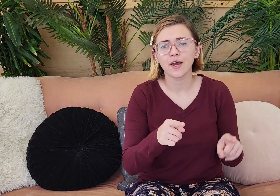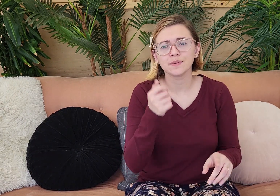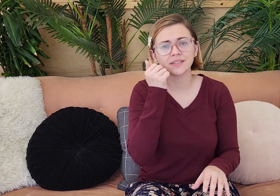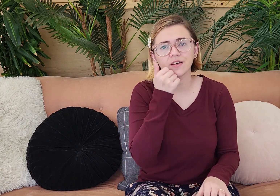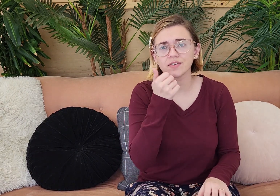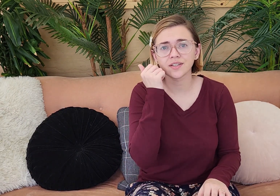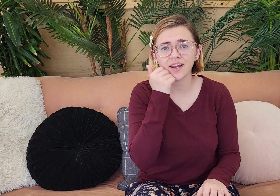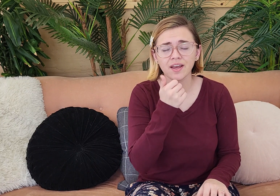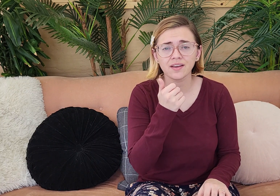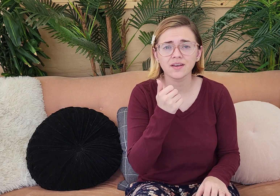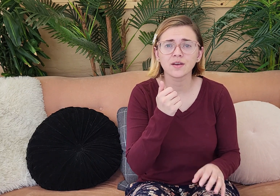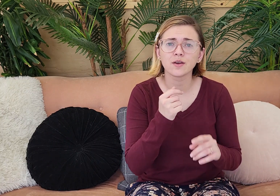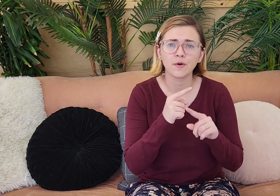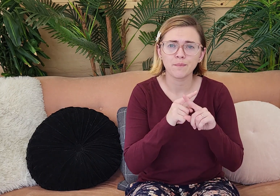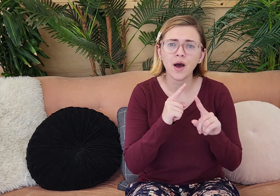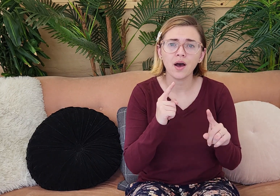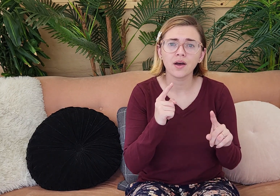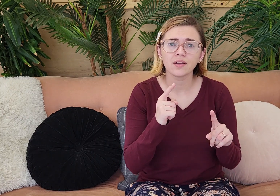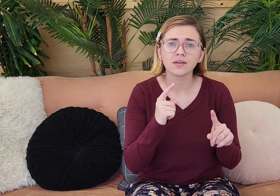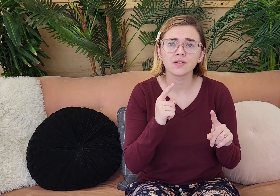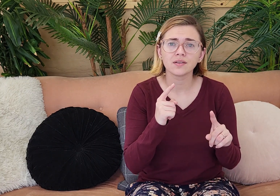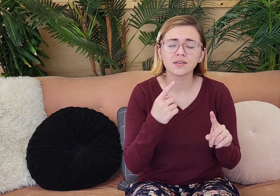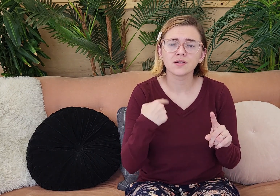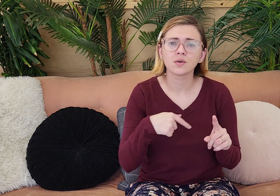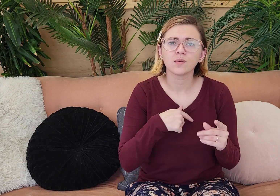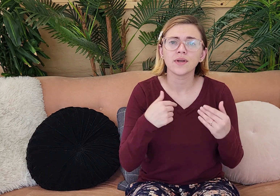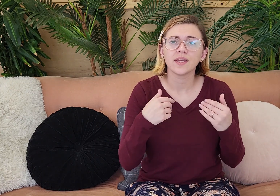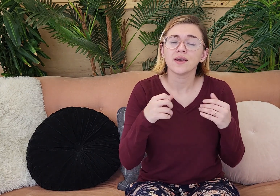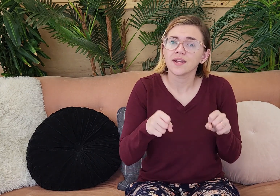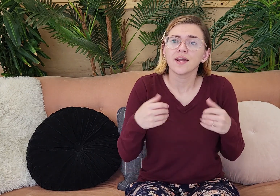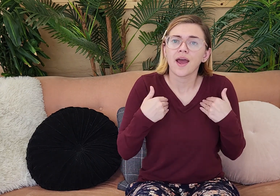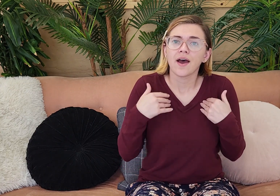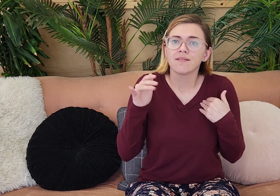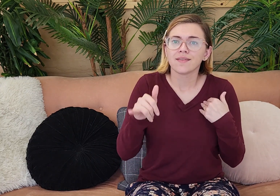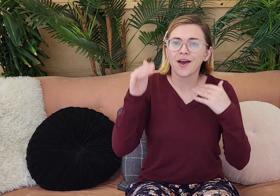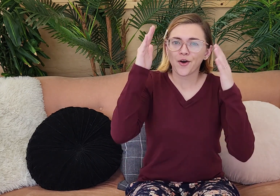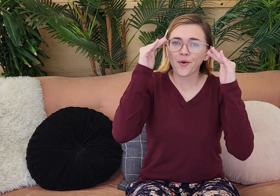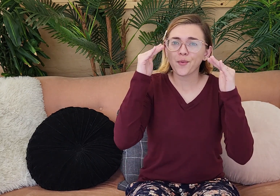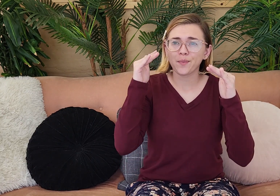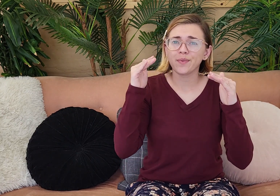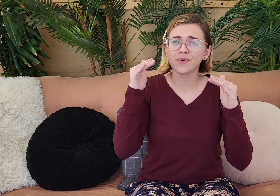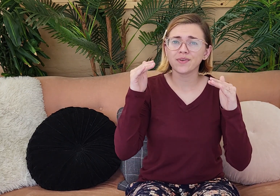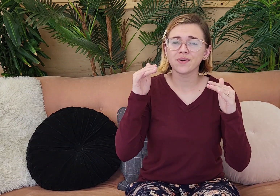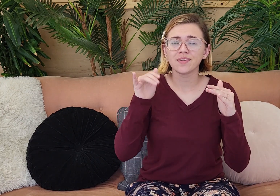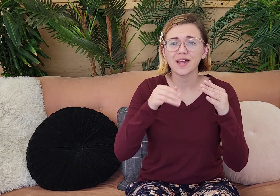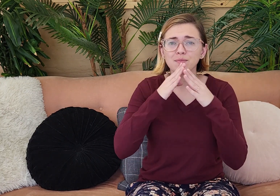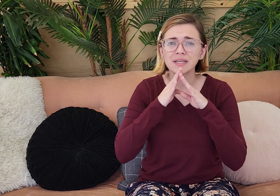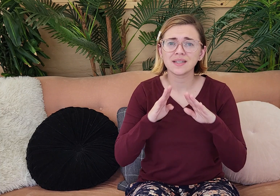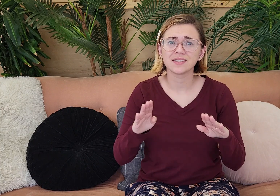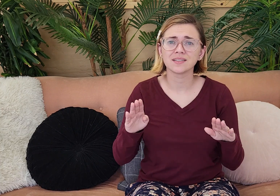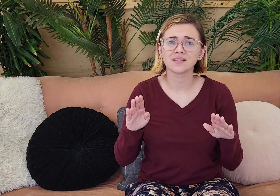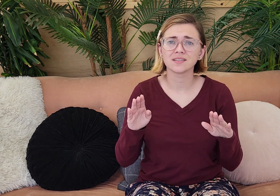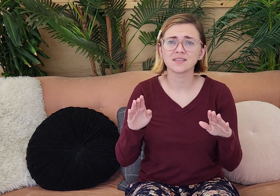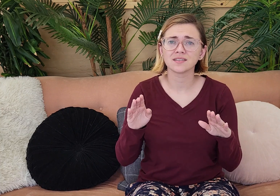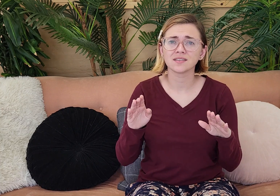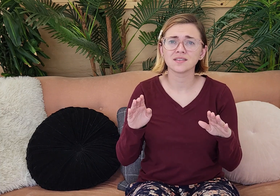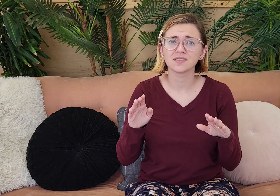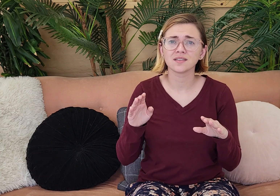every day. It happens every single day. But we also can have that hope and that